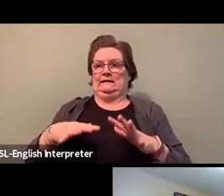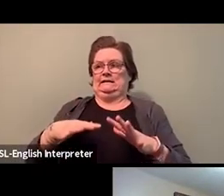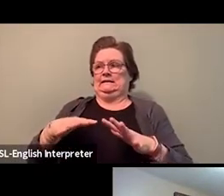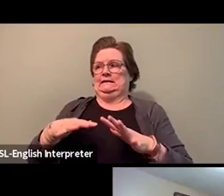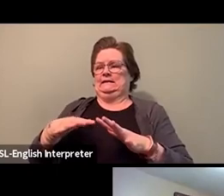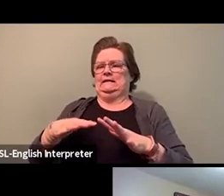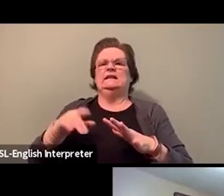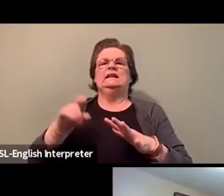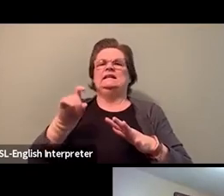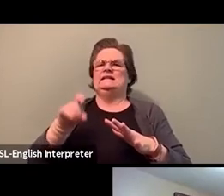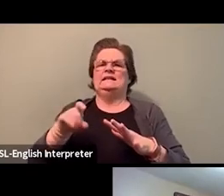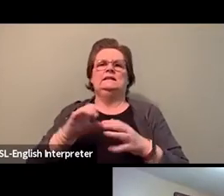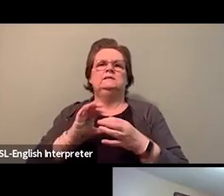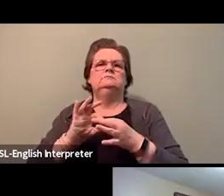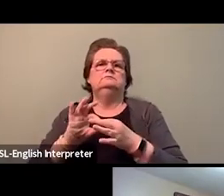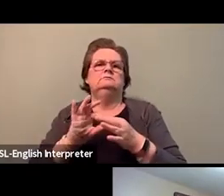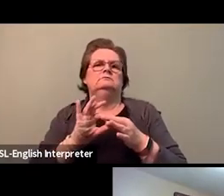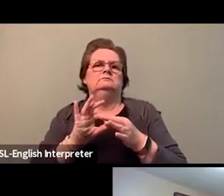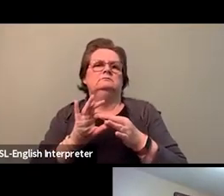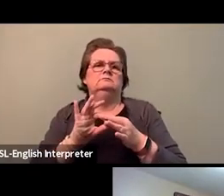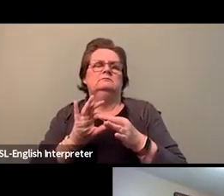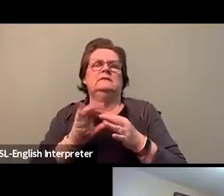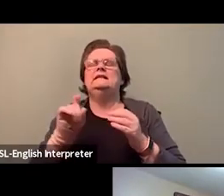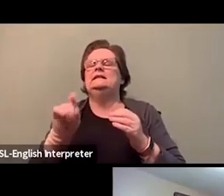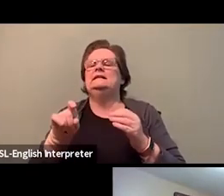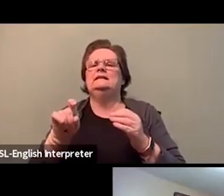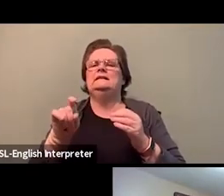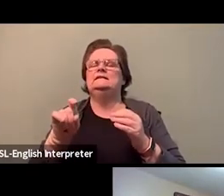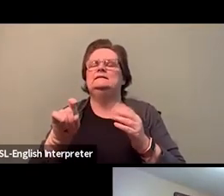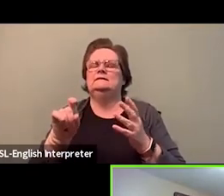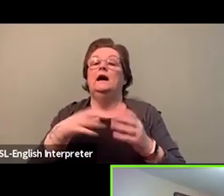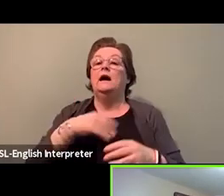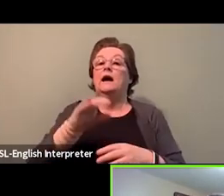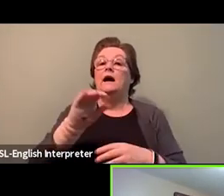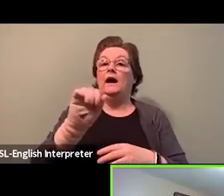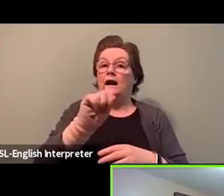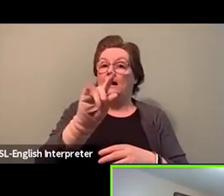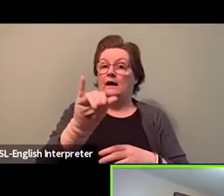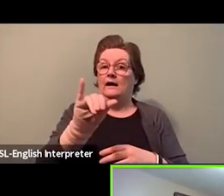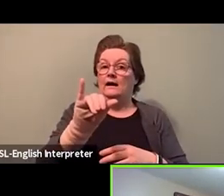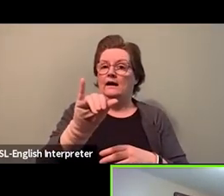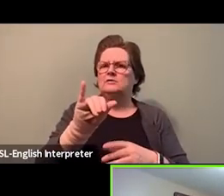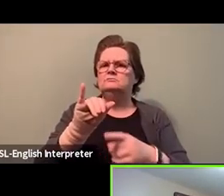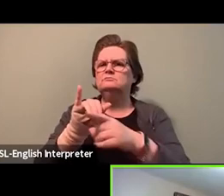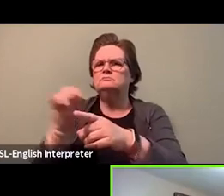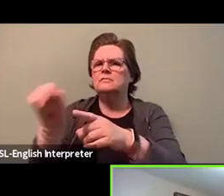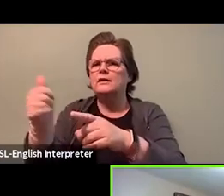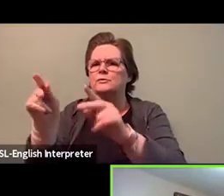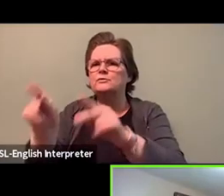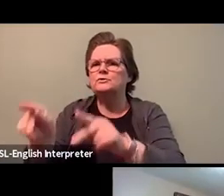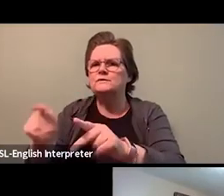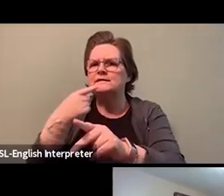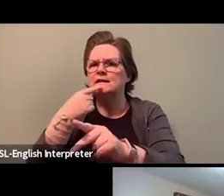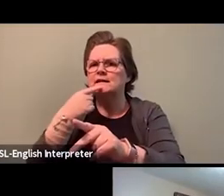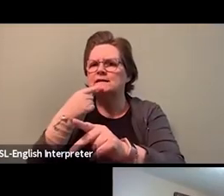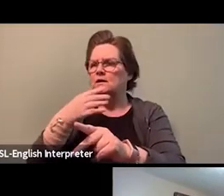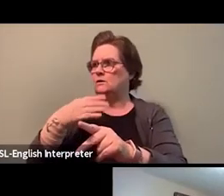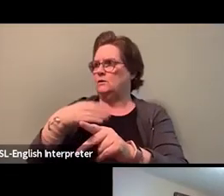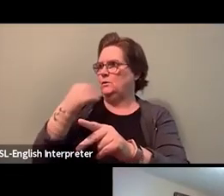because we also need our allies, which was another question. That's right. - And really talk about, like, how do allies help us and what can allies do